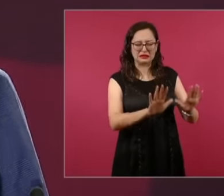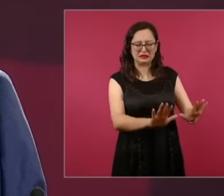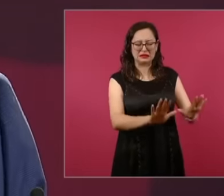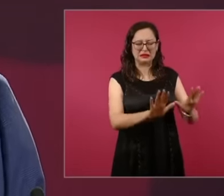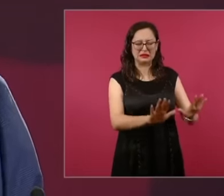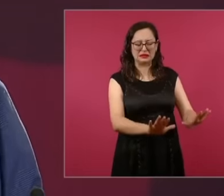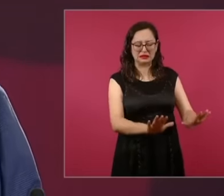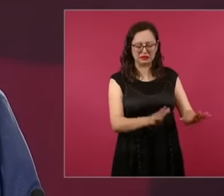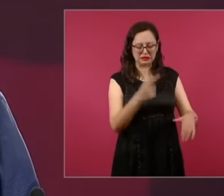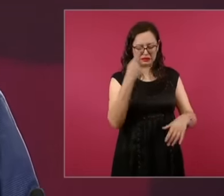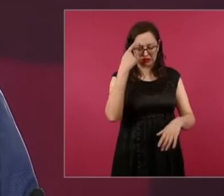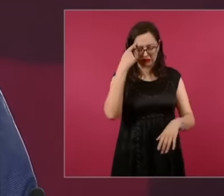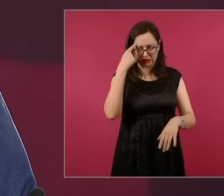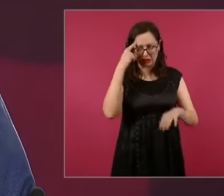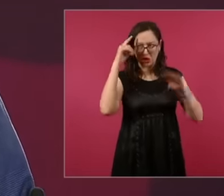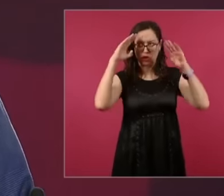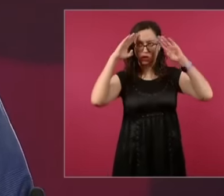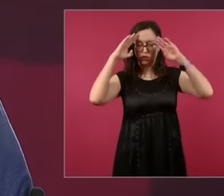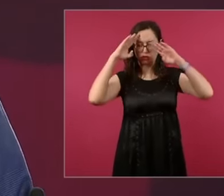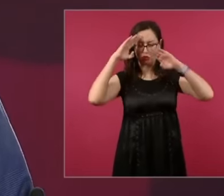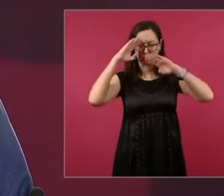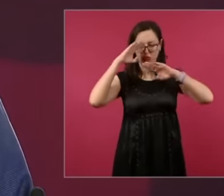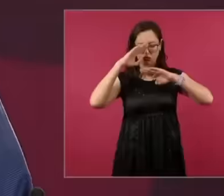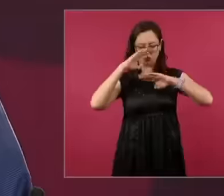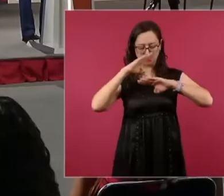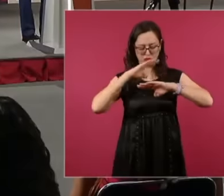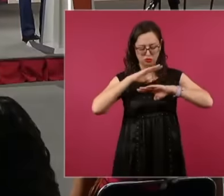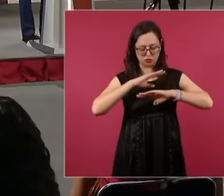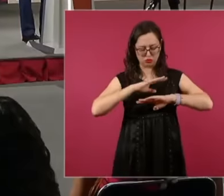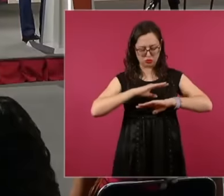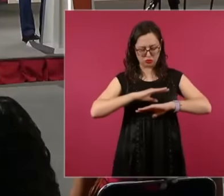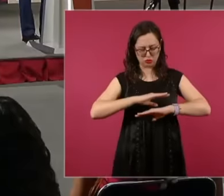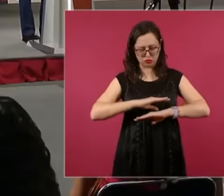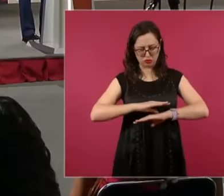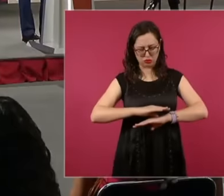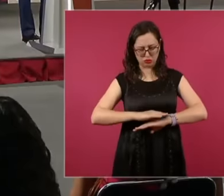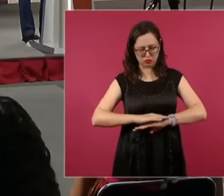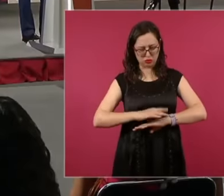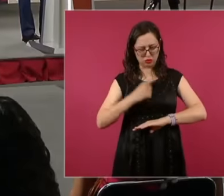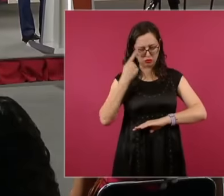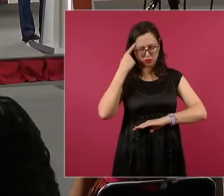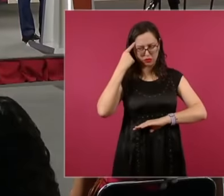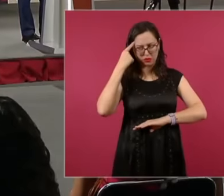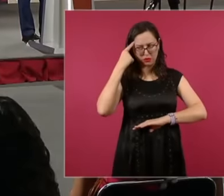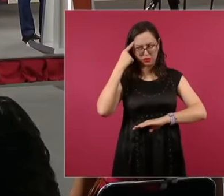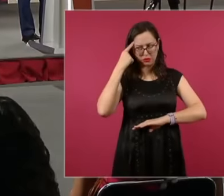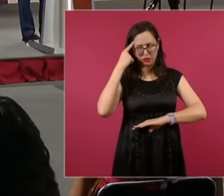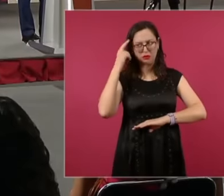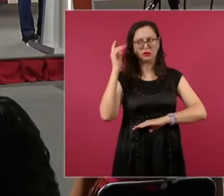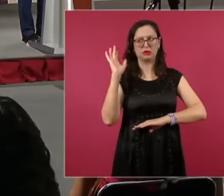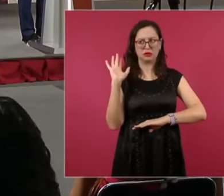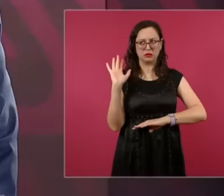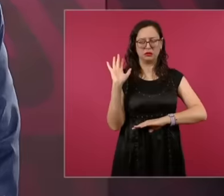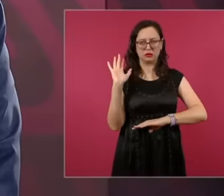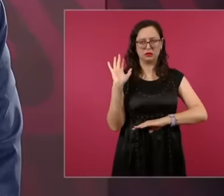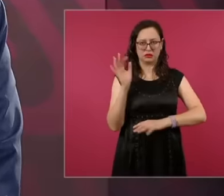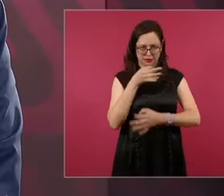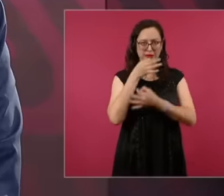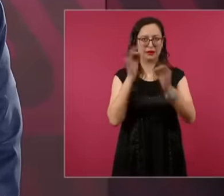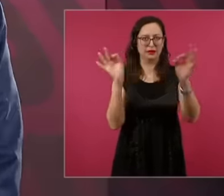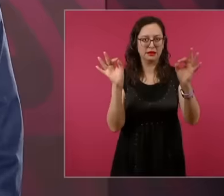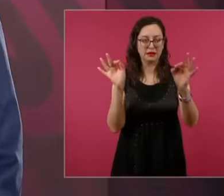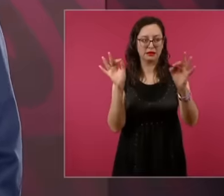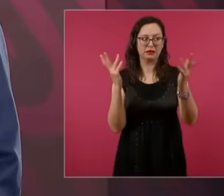cool down because yesterday for example